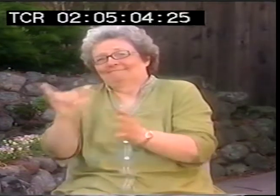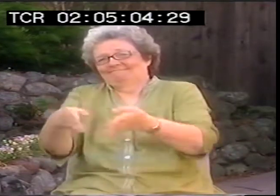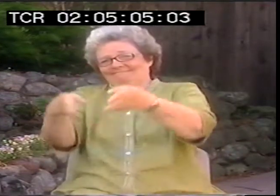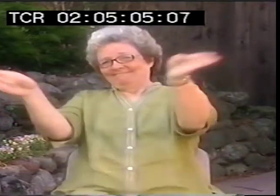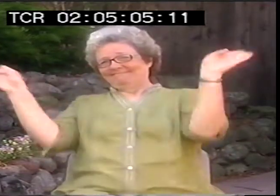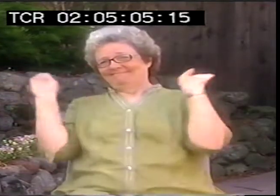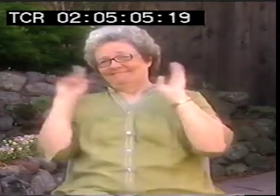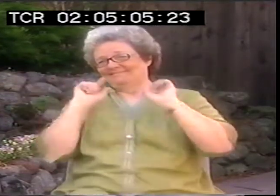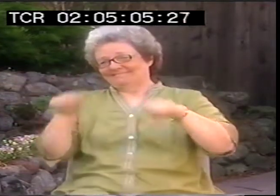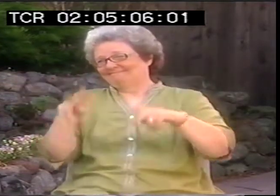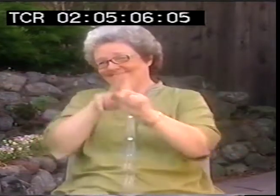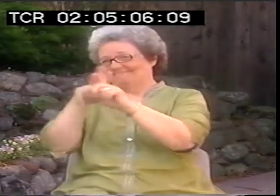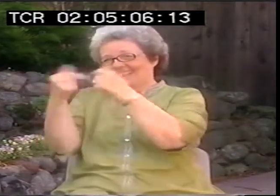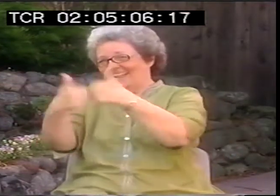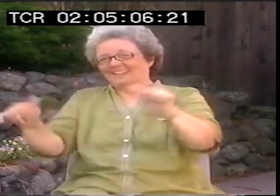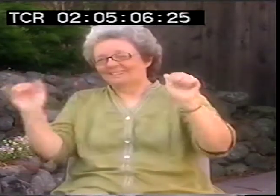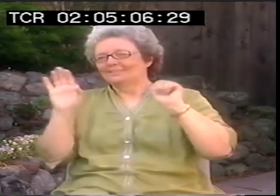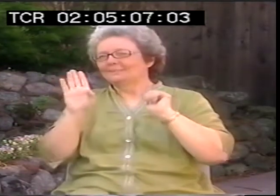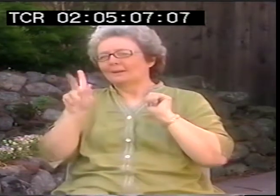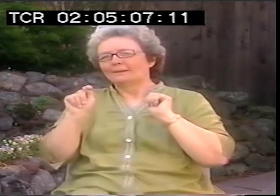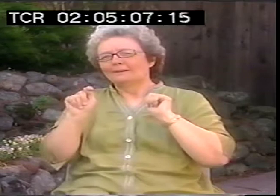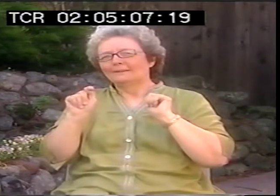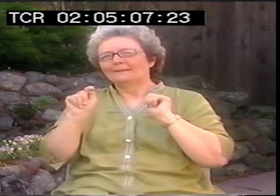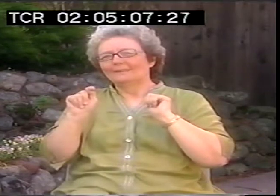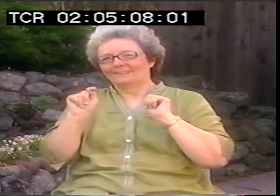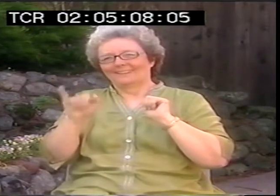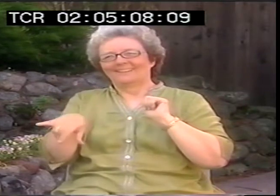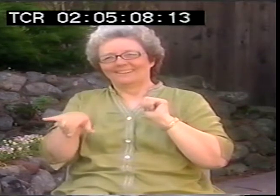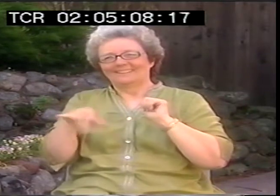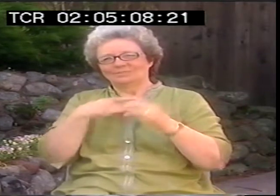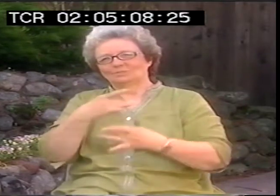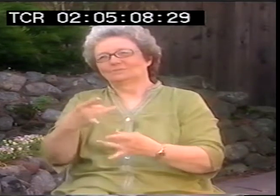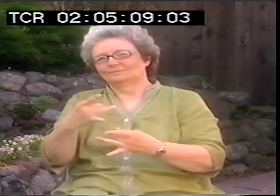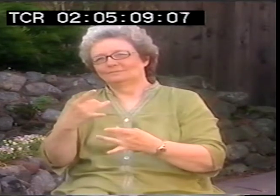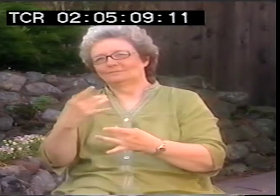I mean, poetry is of course, any language, any time, anywhere.